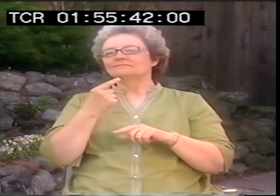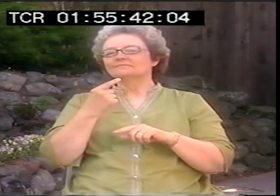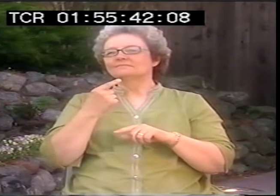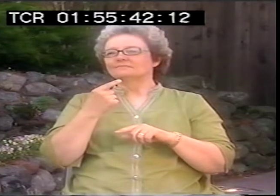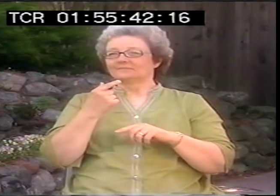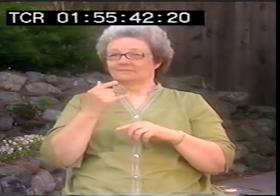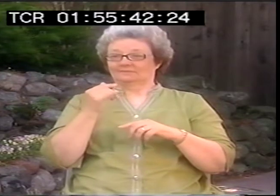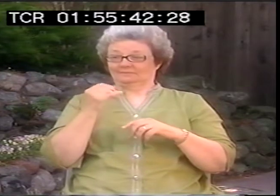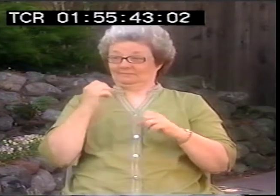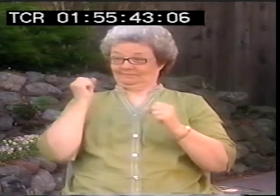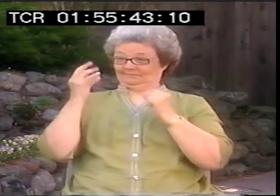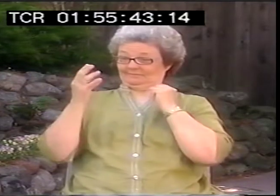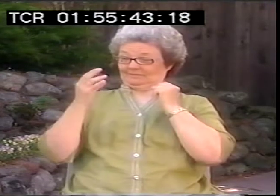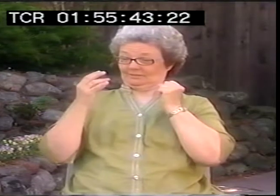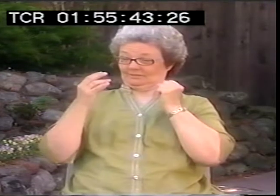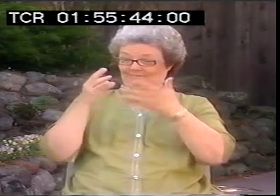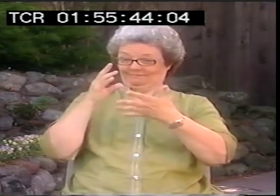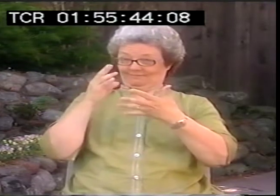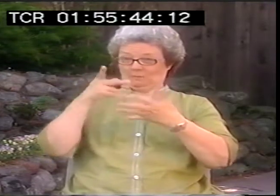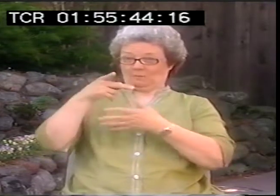Yeah this, goes along with the point that I made before.